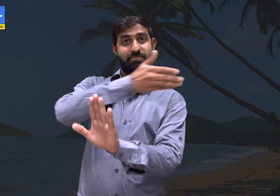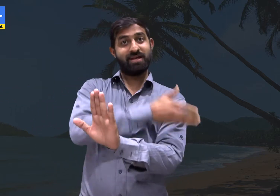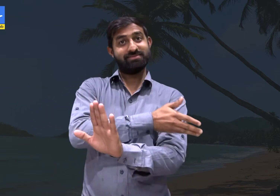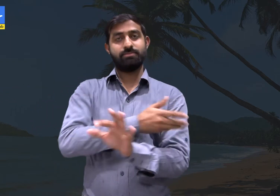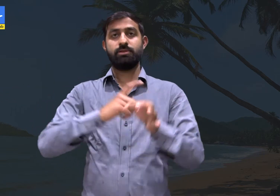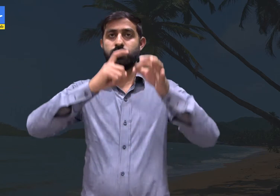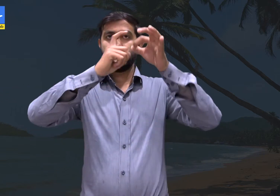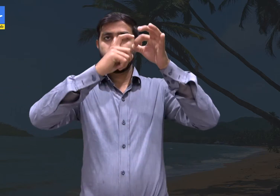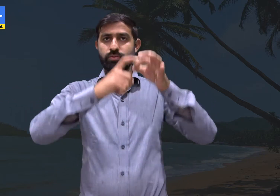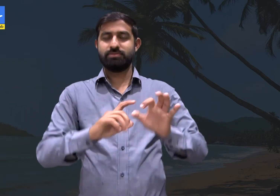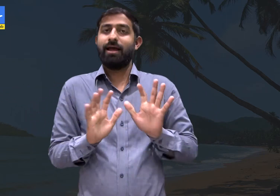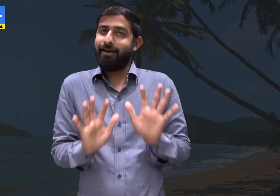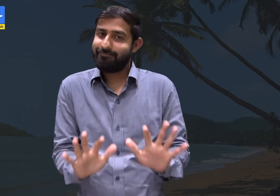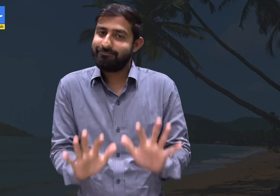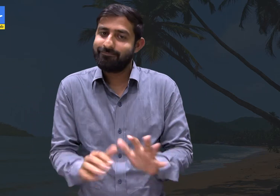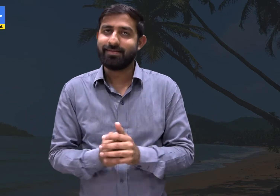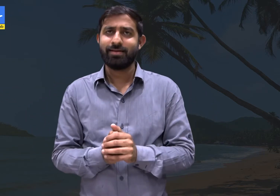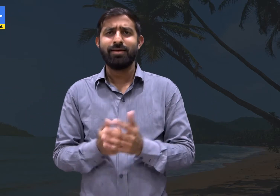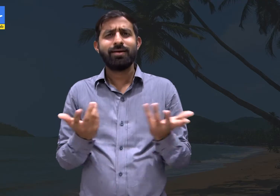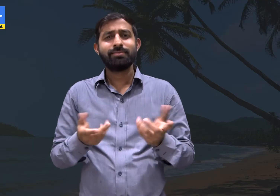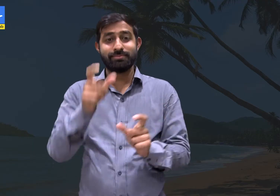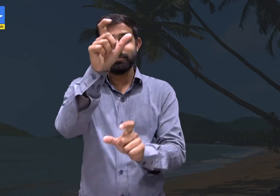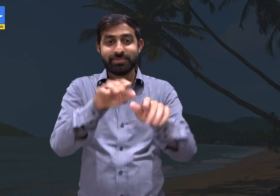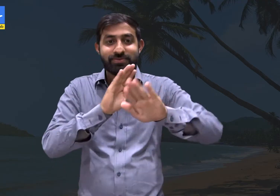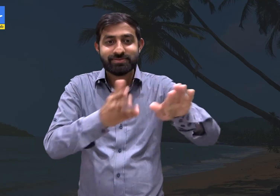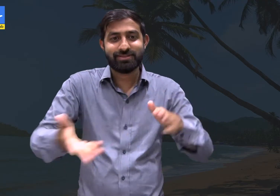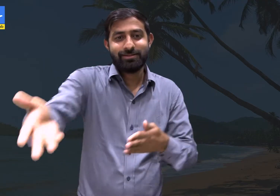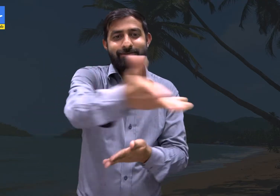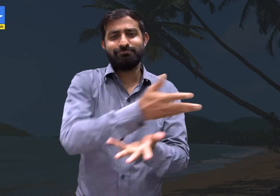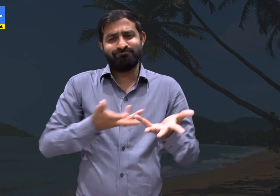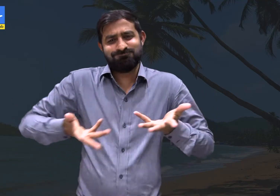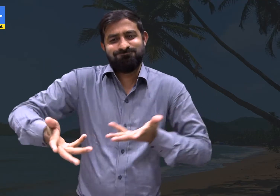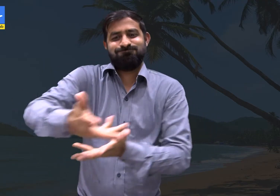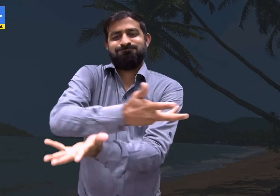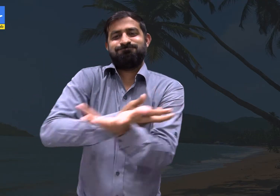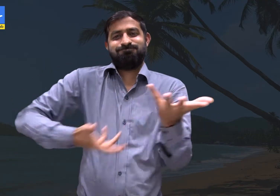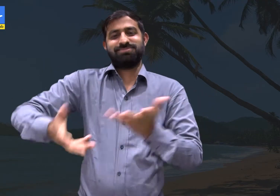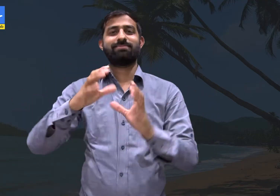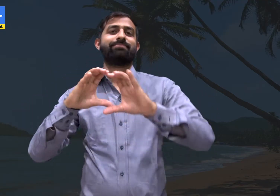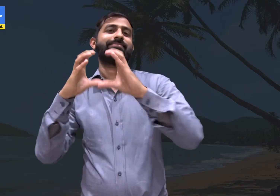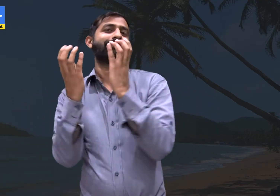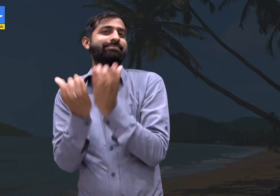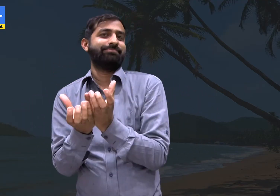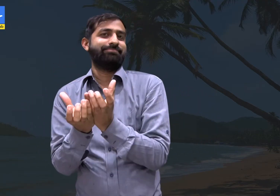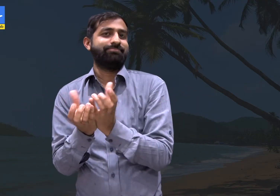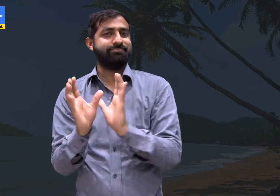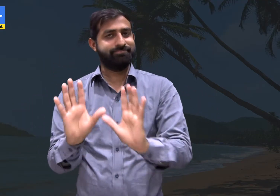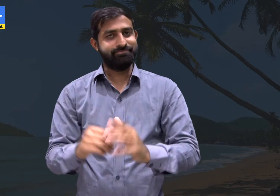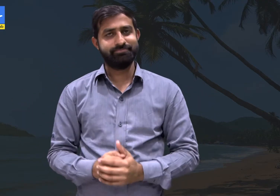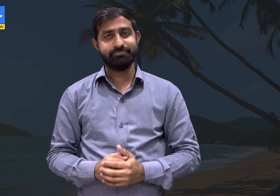Here are a few questions for you students to discuss in class before the lesson.